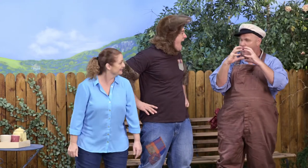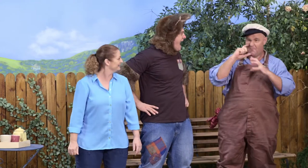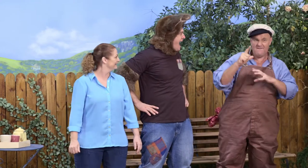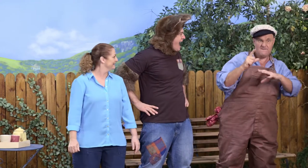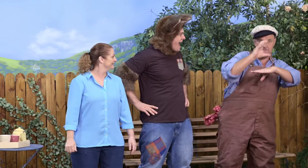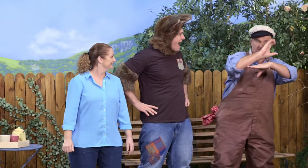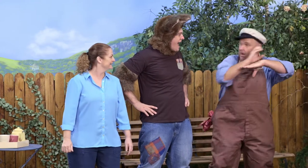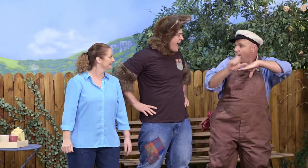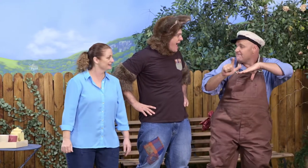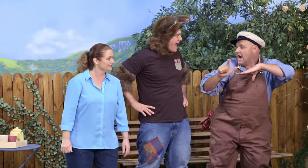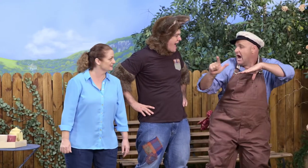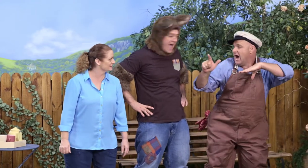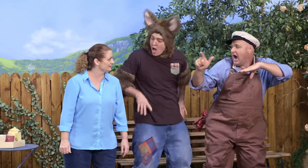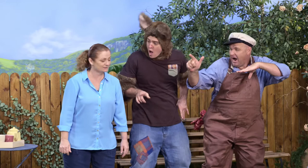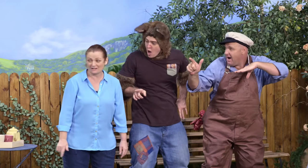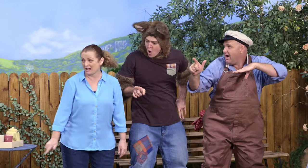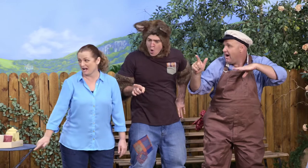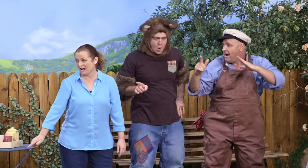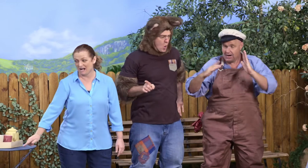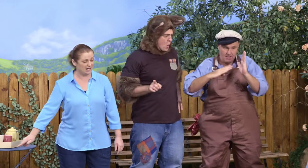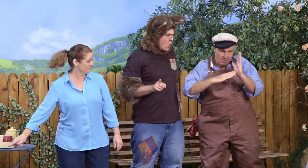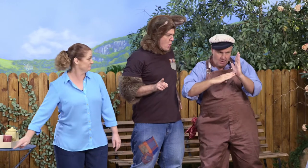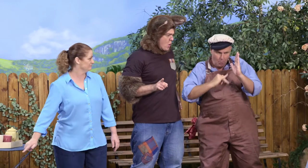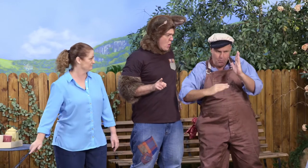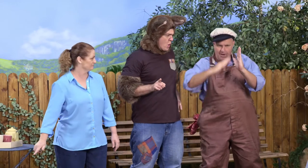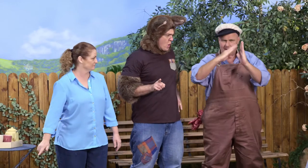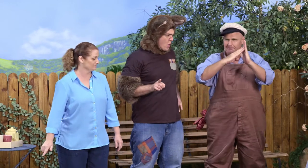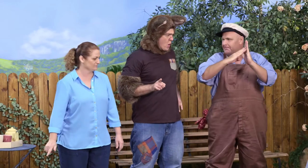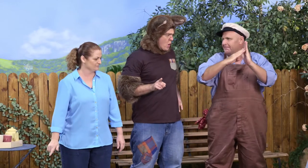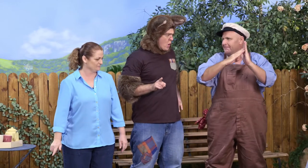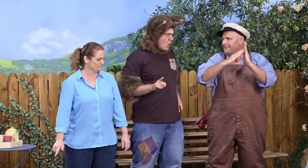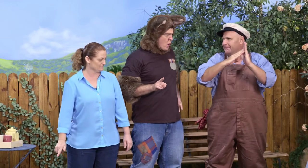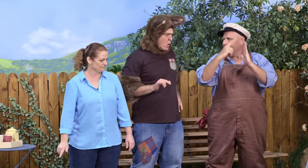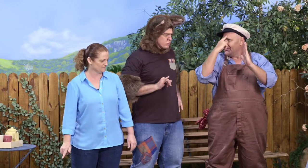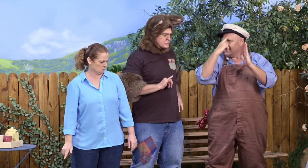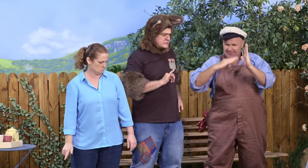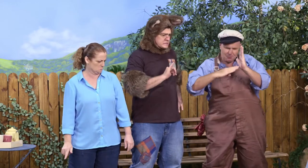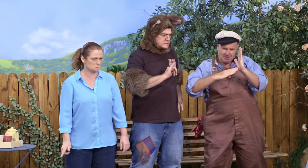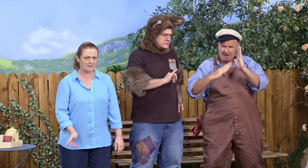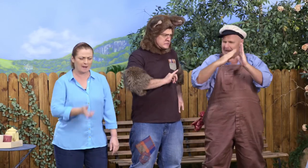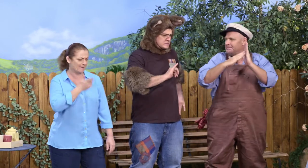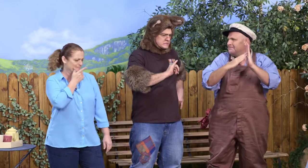will stop earlier? Or will it go further? Hmm.